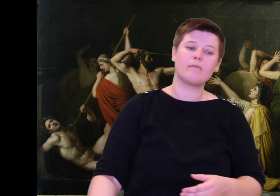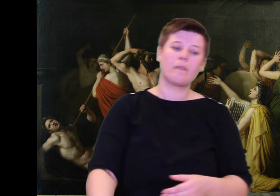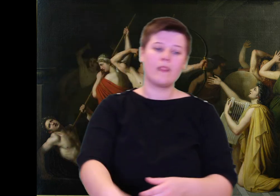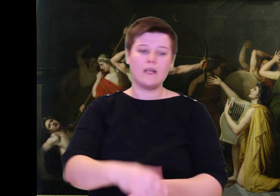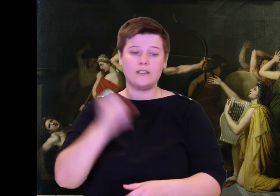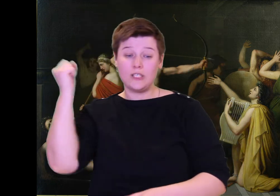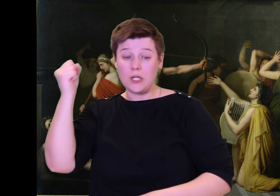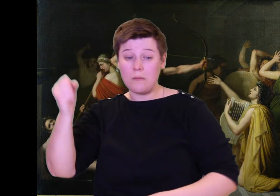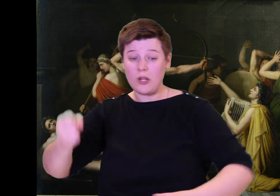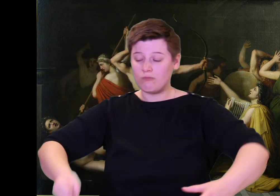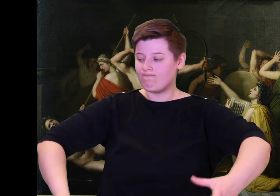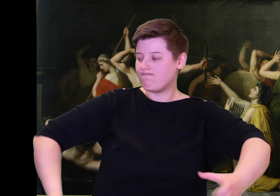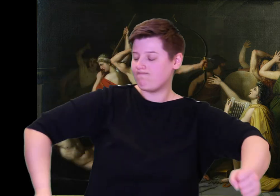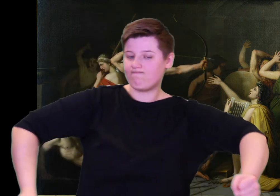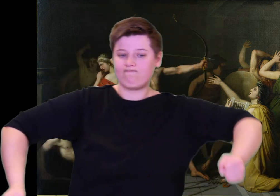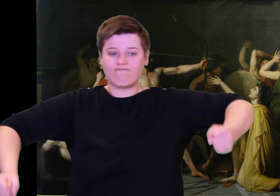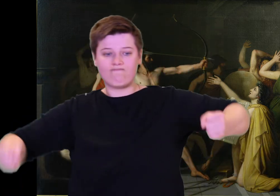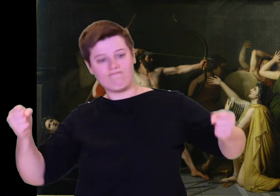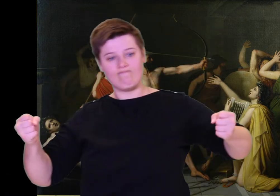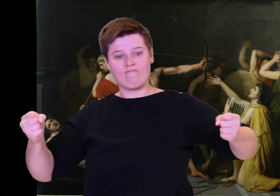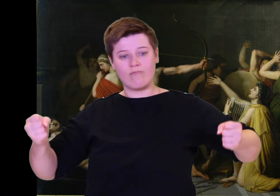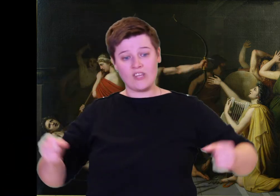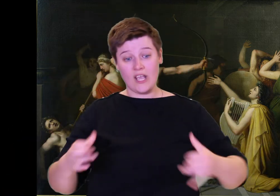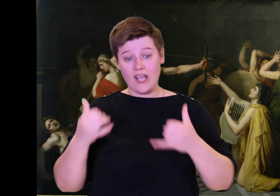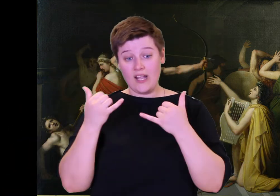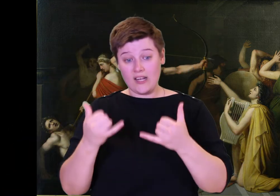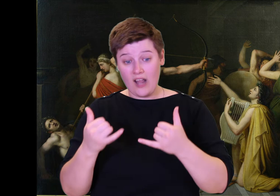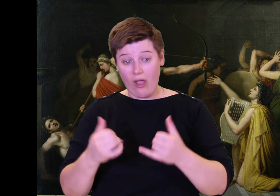fast while I still have a stock of arrows, before they forced me from the